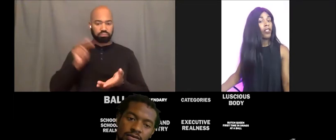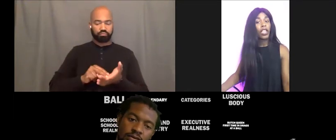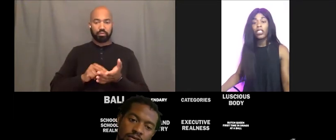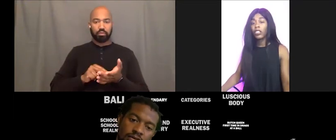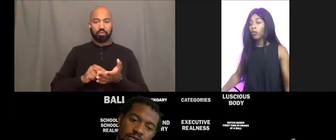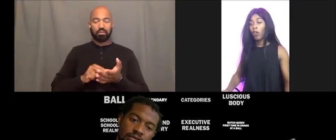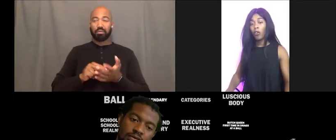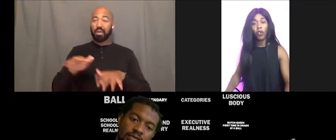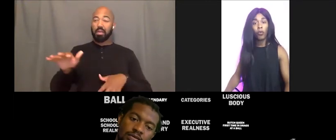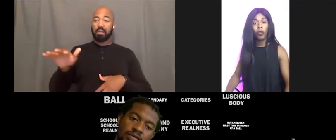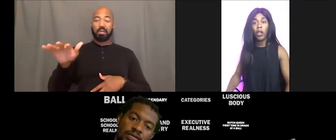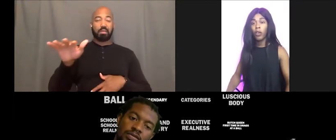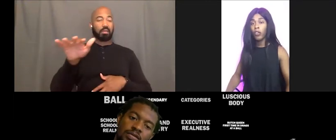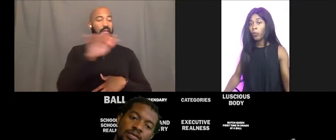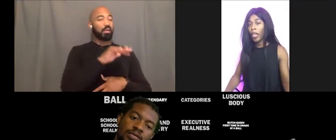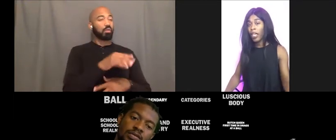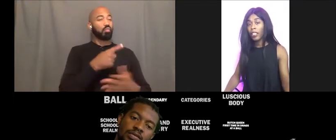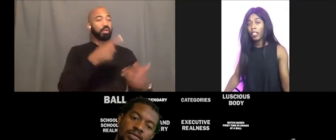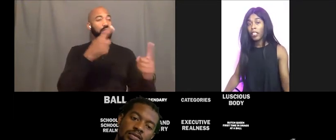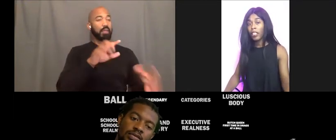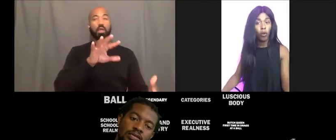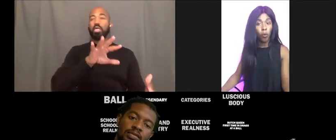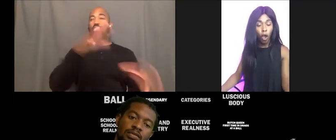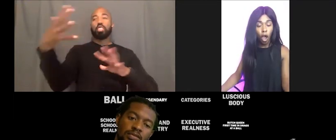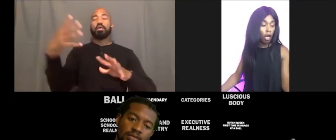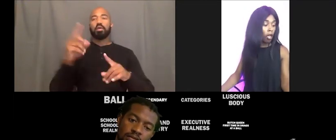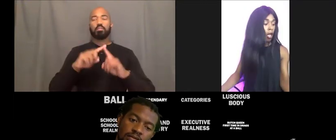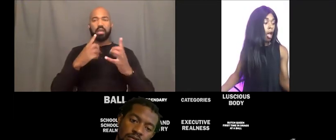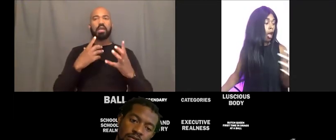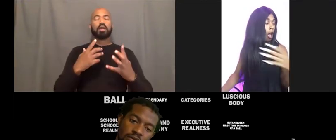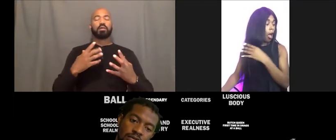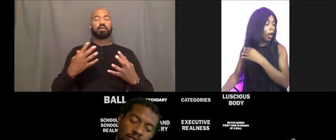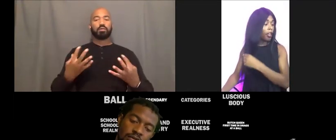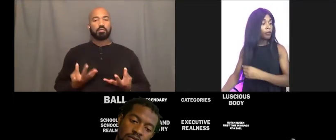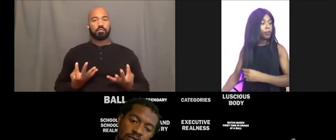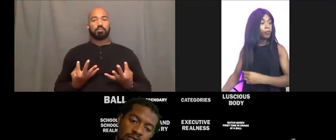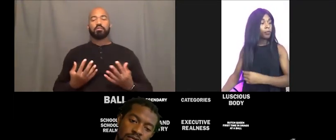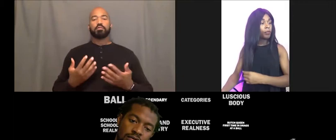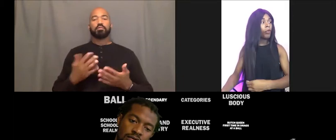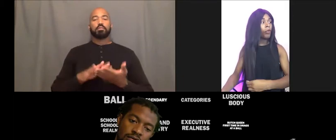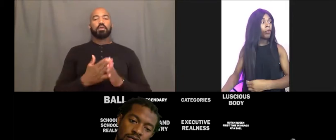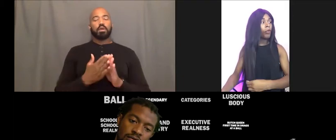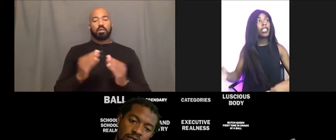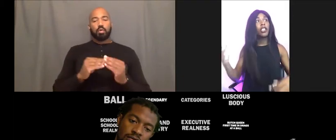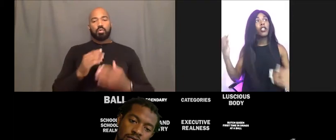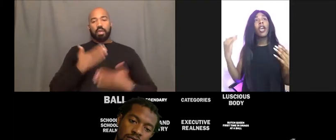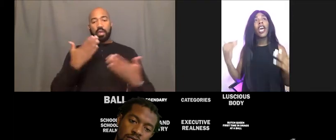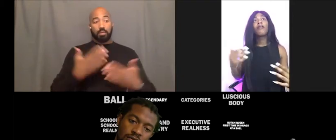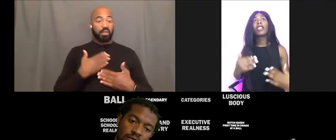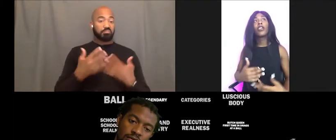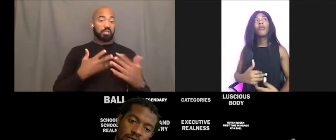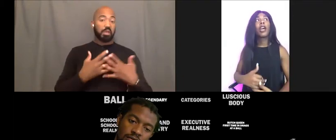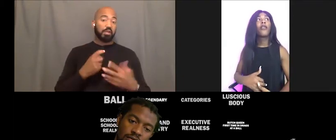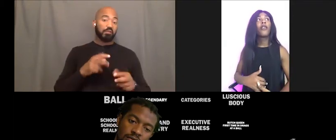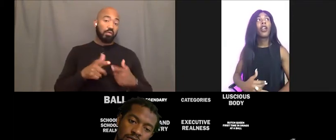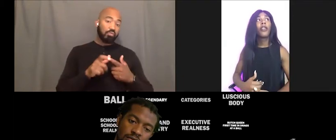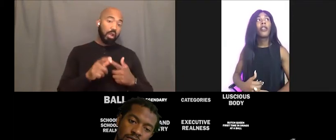whether its you going for a run, whether you painting you going for a walk. Um, you have to take your mind off all these issues.